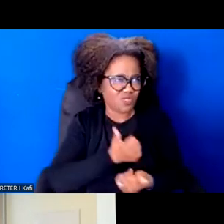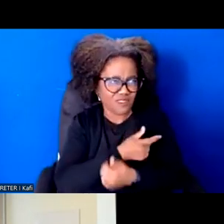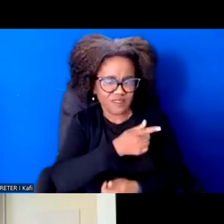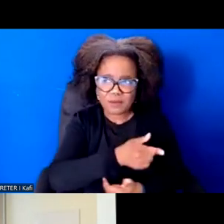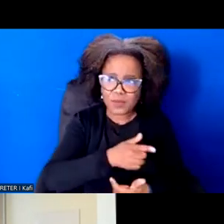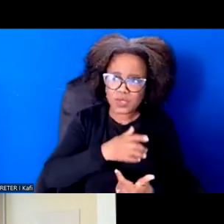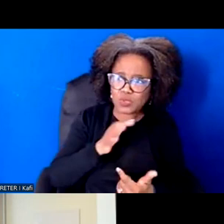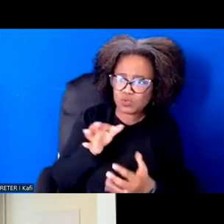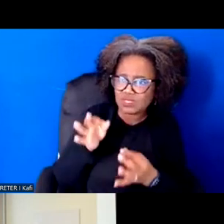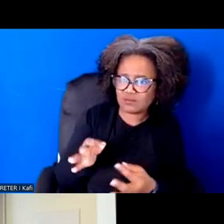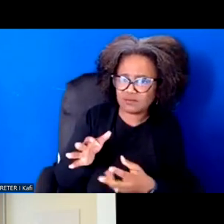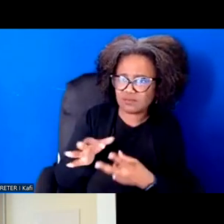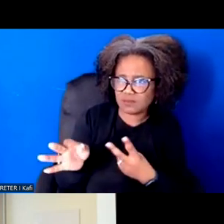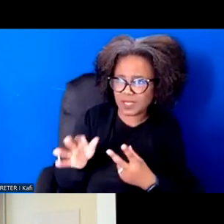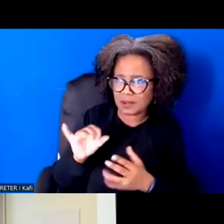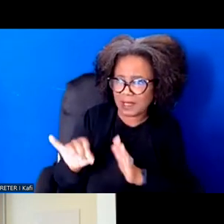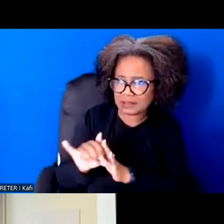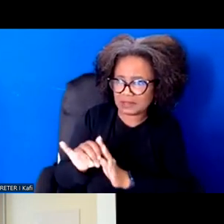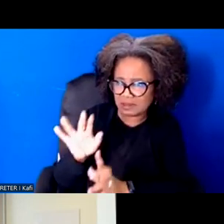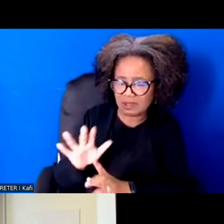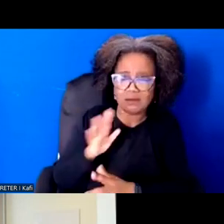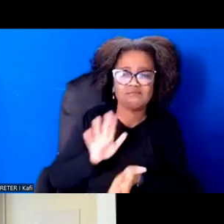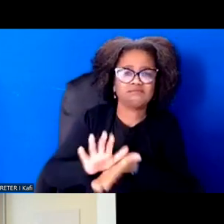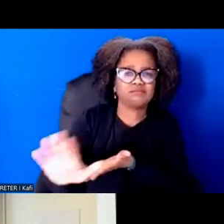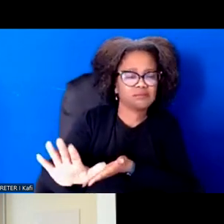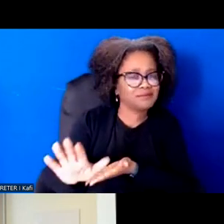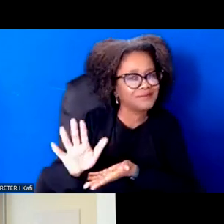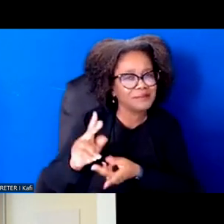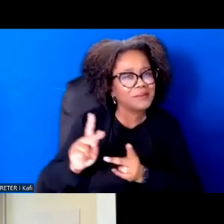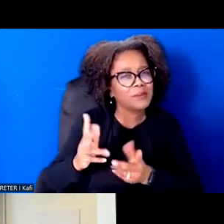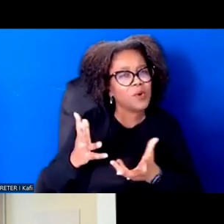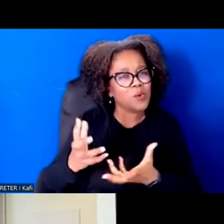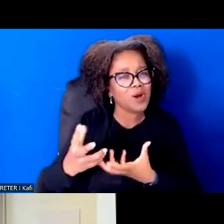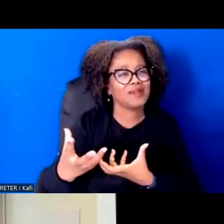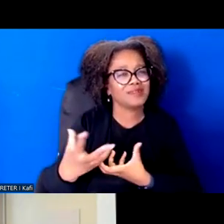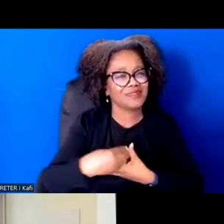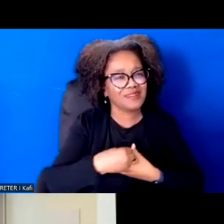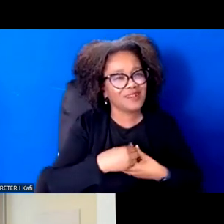I'm wondering if I could set a moment to to talk about power building and actually, if